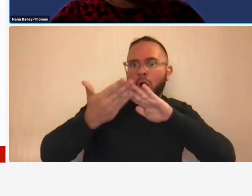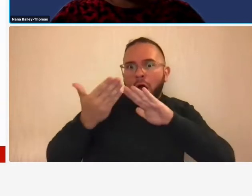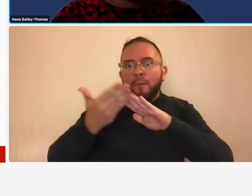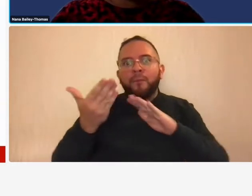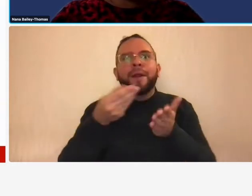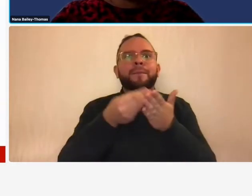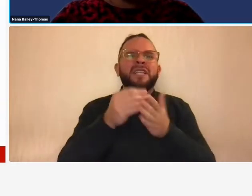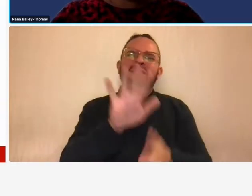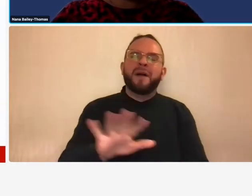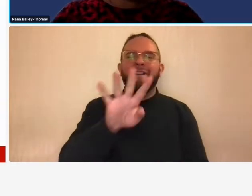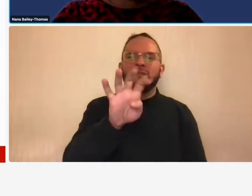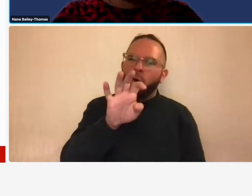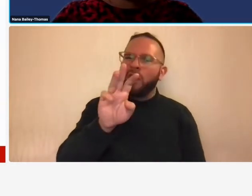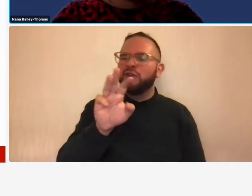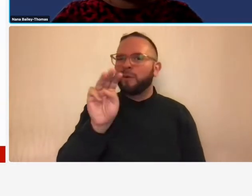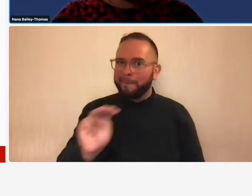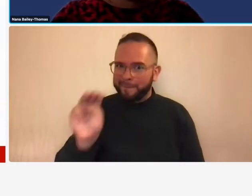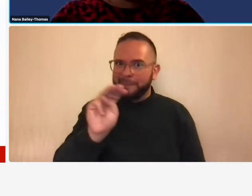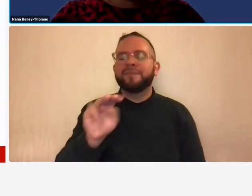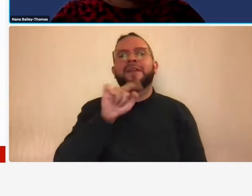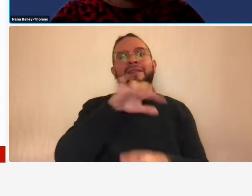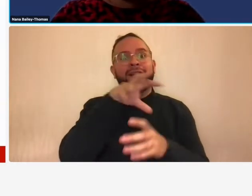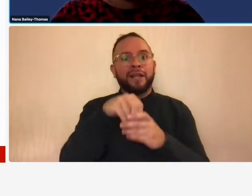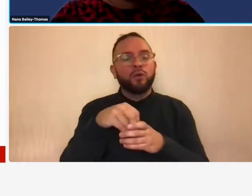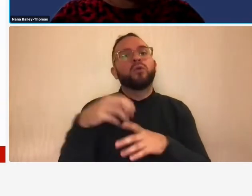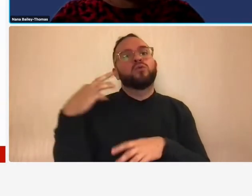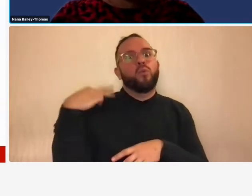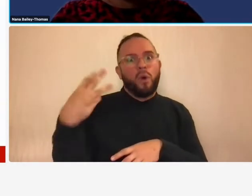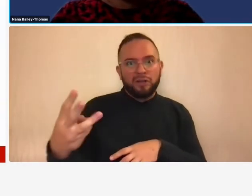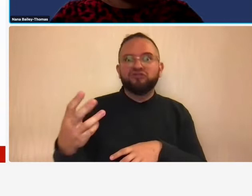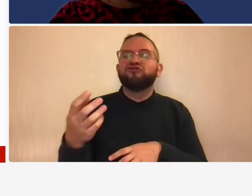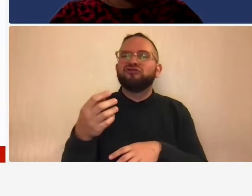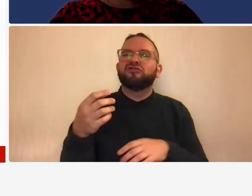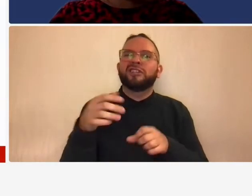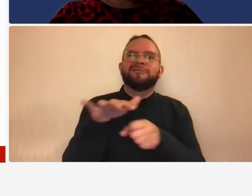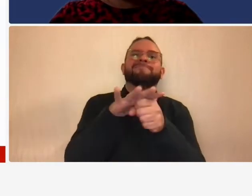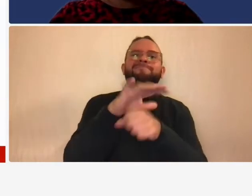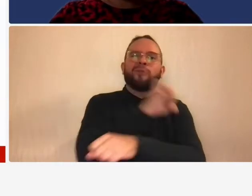includes the washington metropolitan area transit authority subsidy and approximately 1 billion in